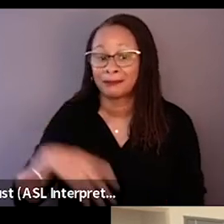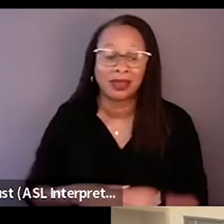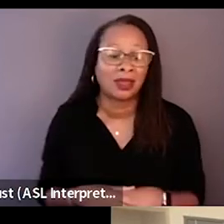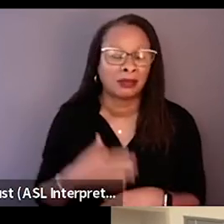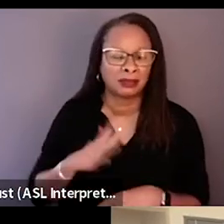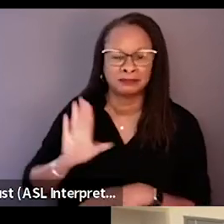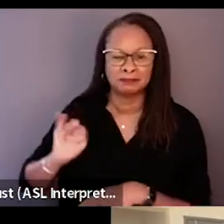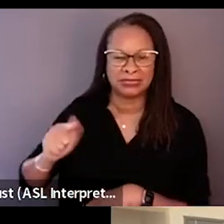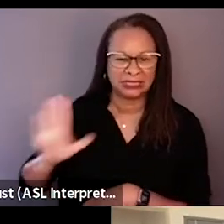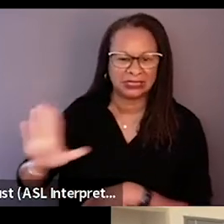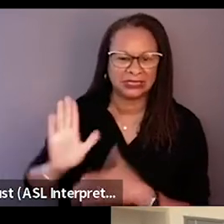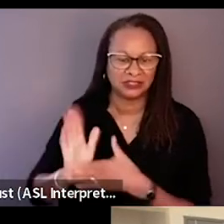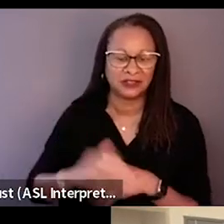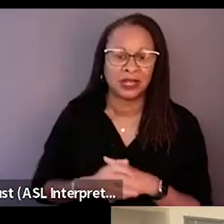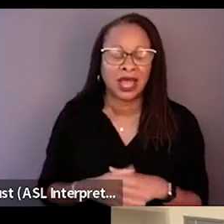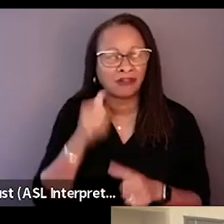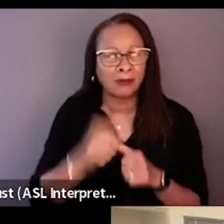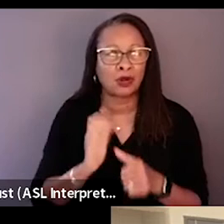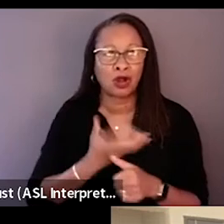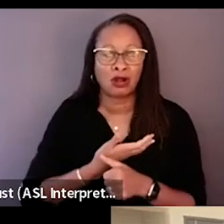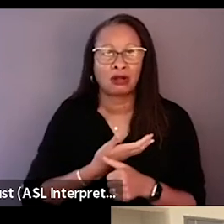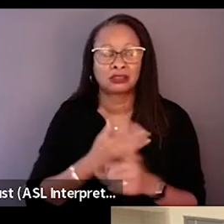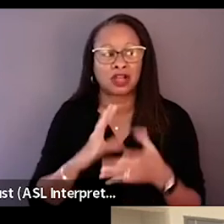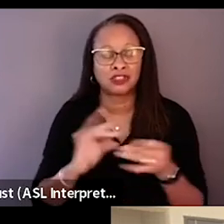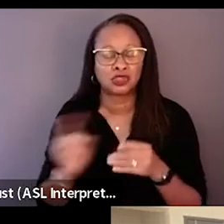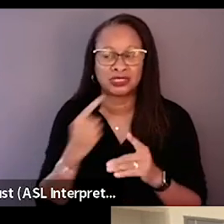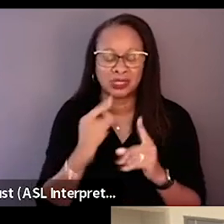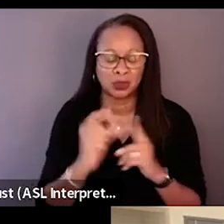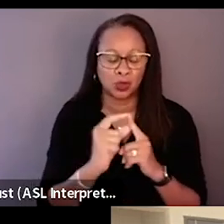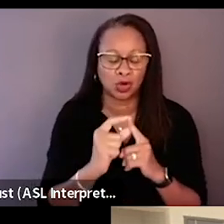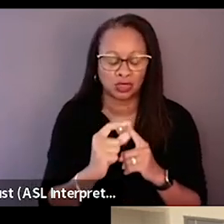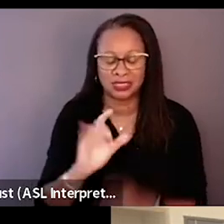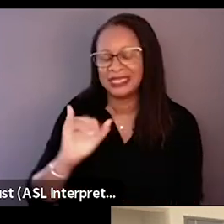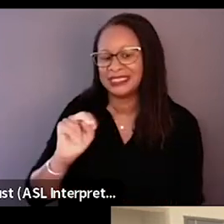is you mentioned the word intention. And I thought that was something